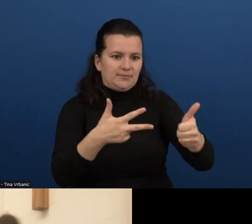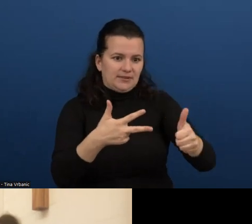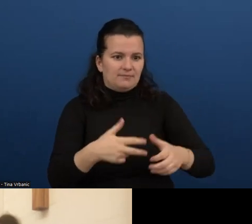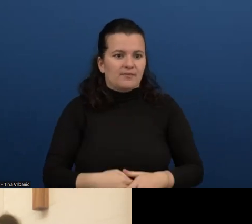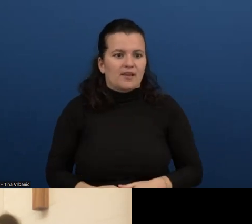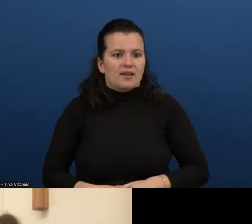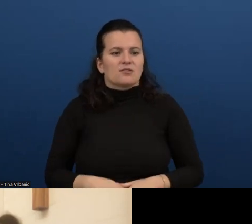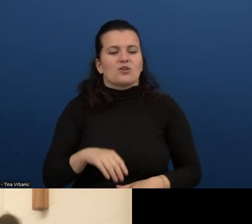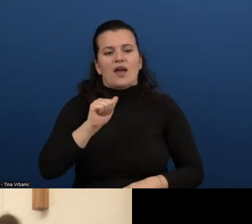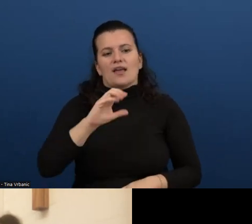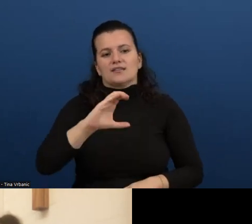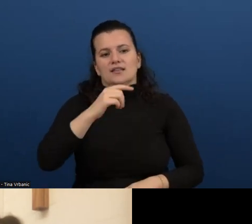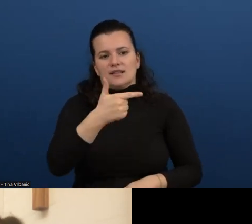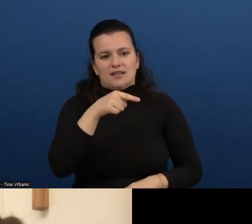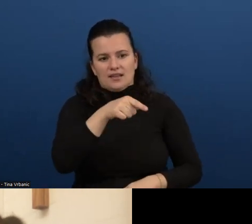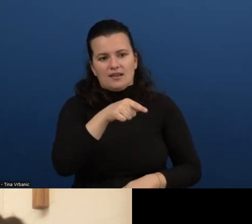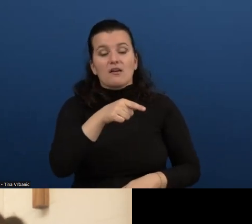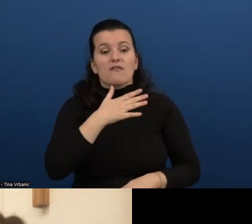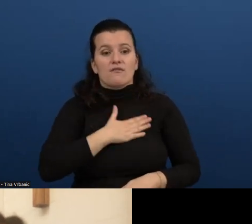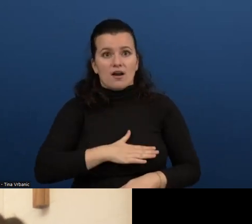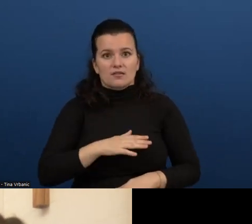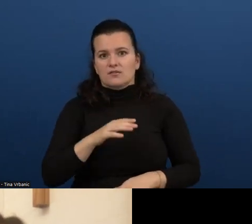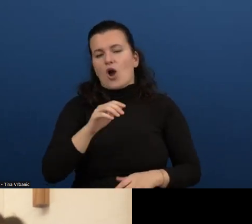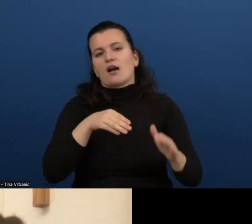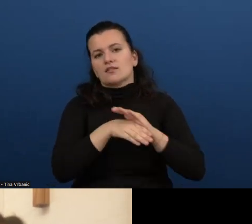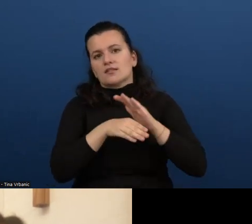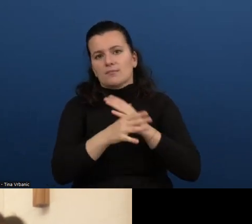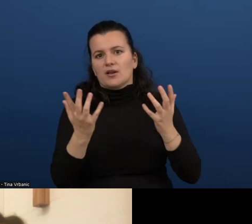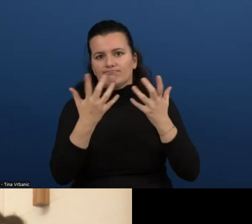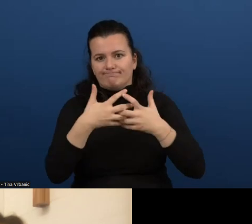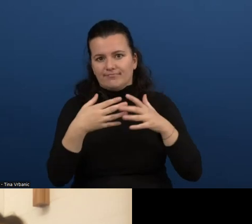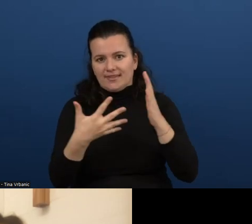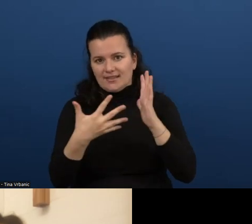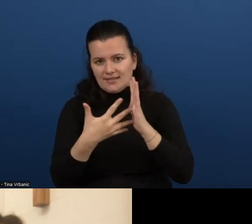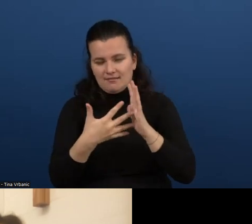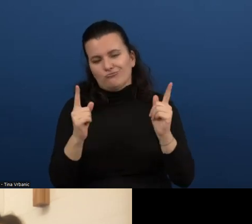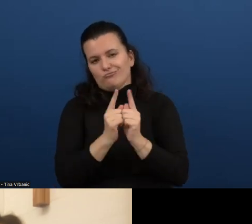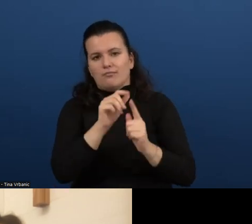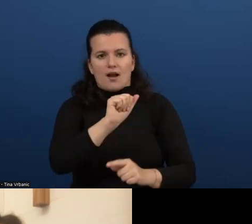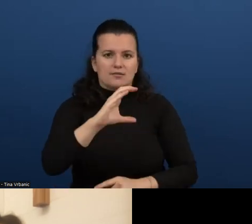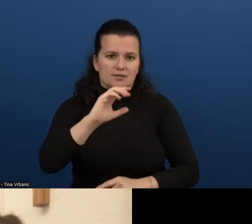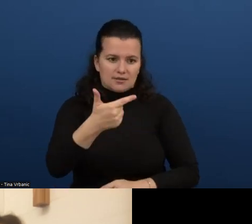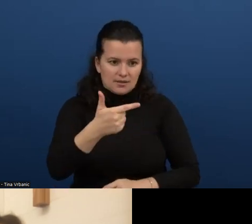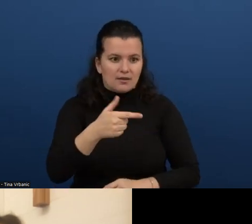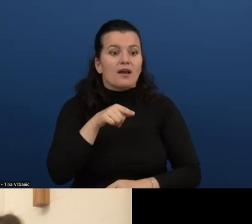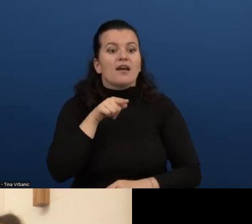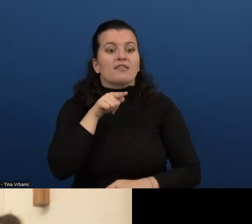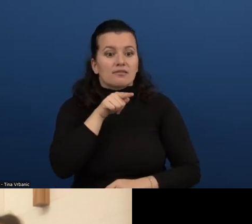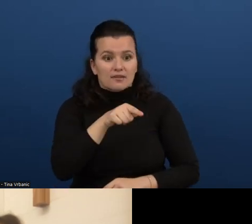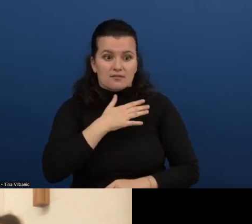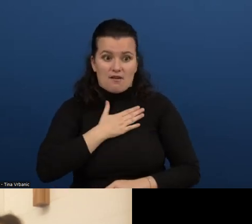So if you look for accessibility conformance testing, ACT under the WAI website, that's